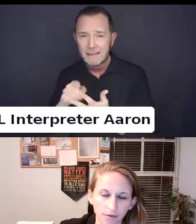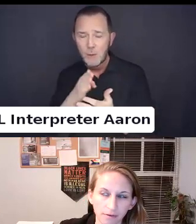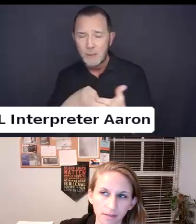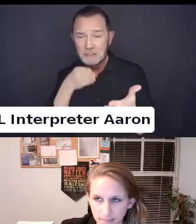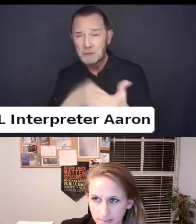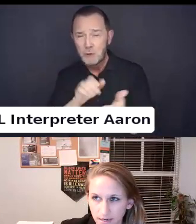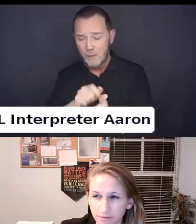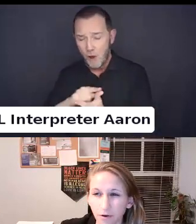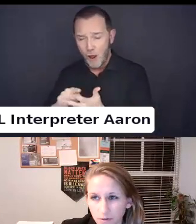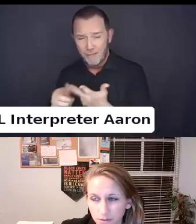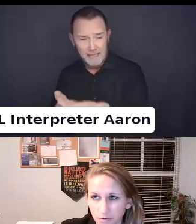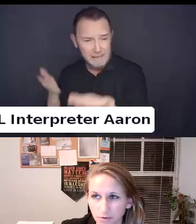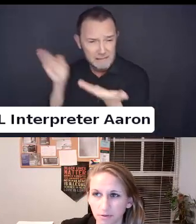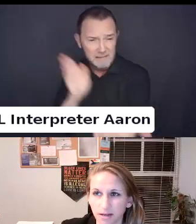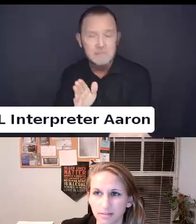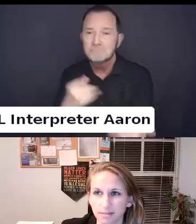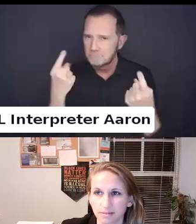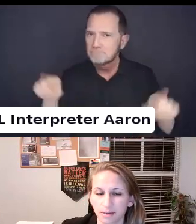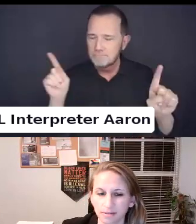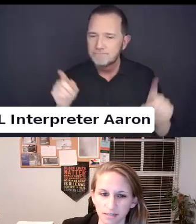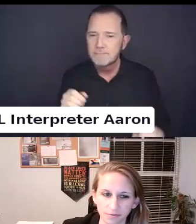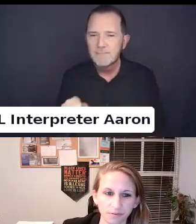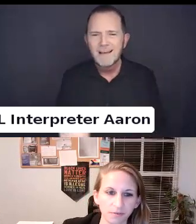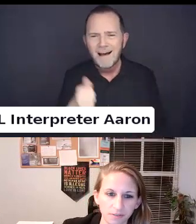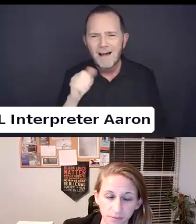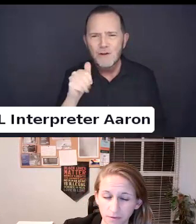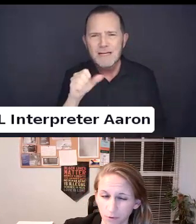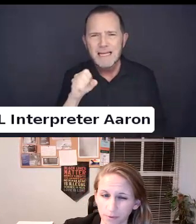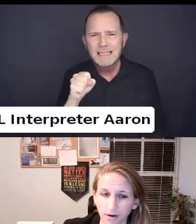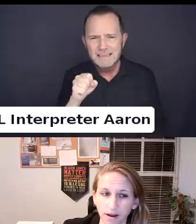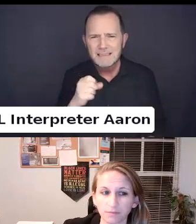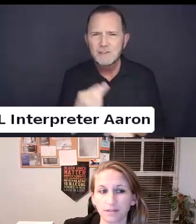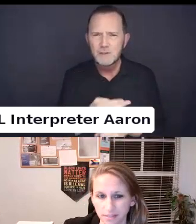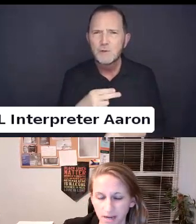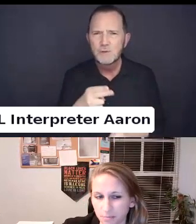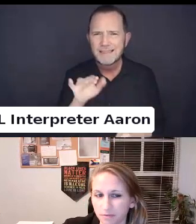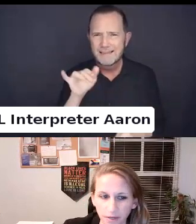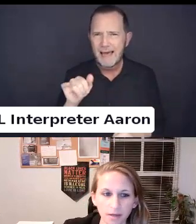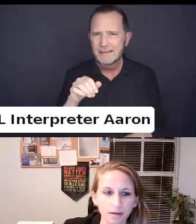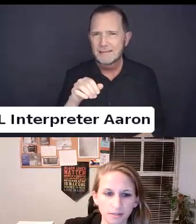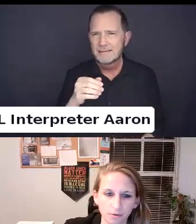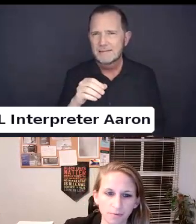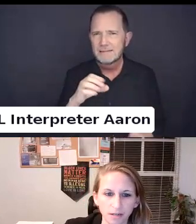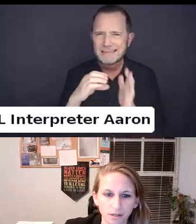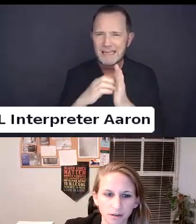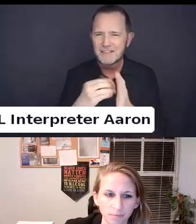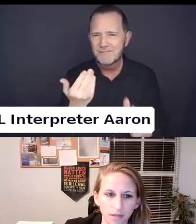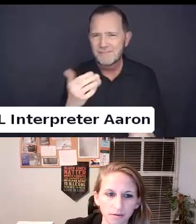other cases that have also utilized the affordable care act for this type of discrimination have